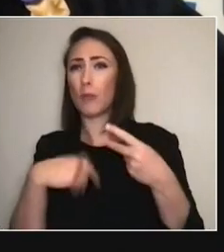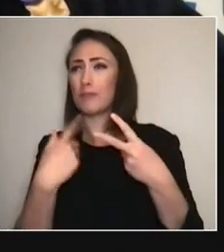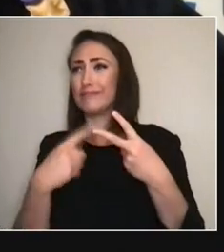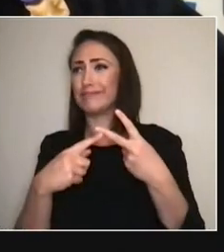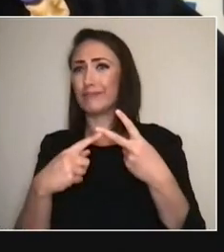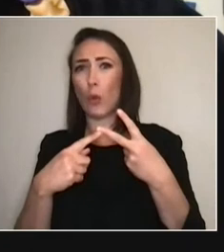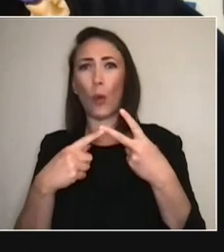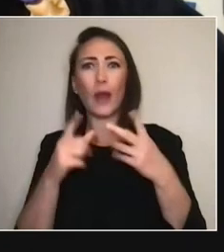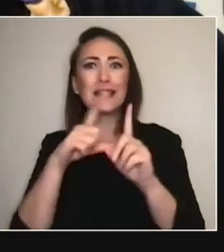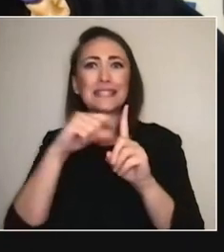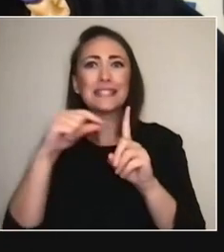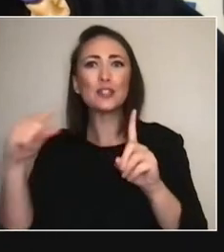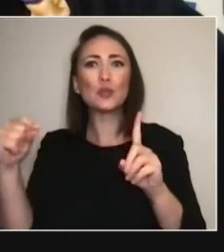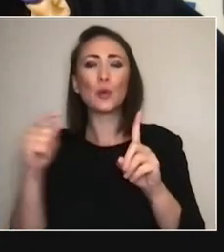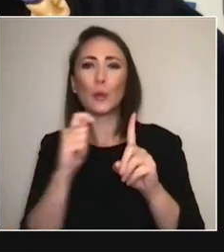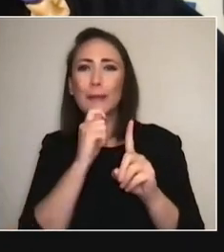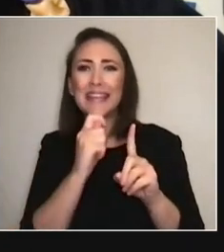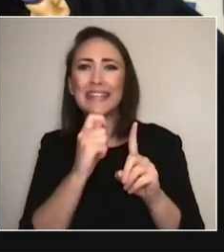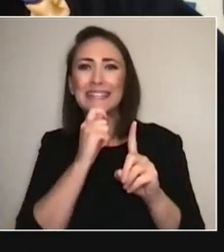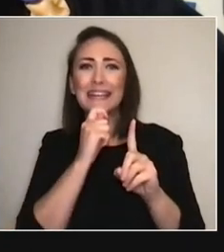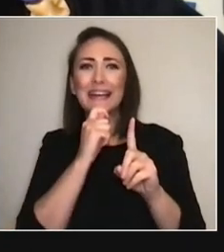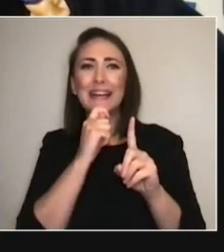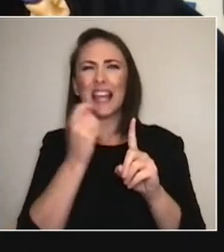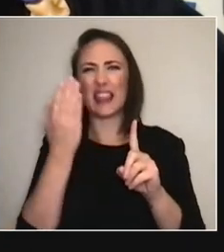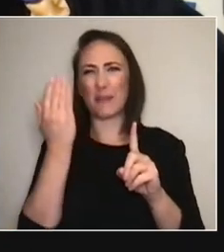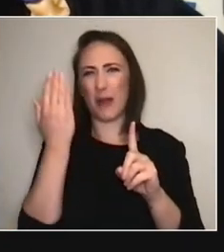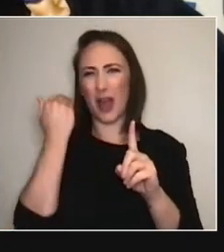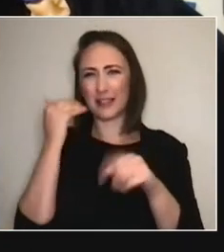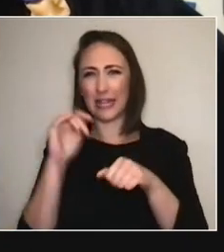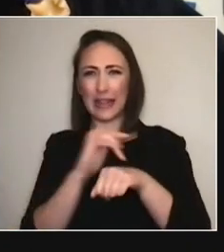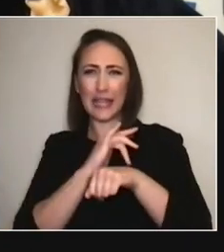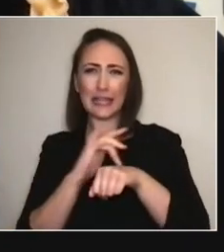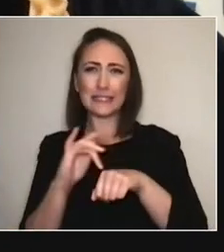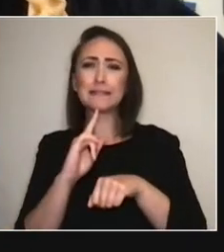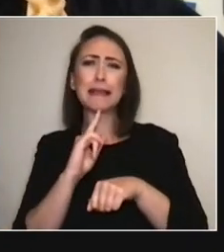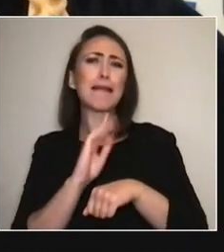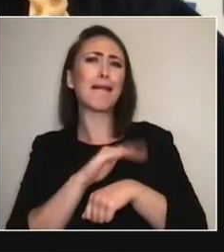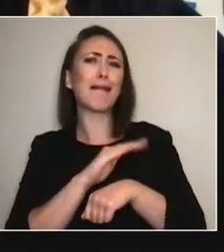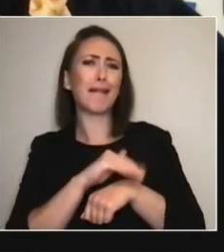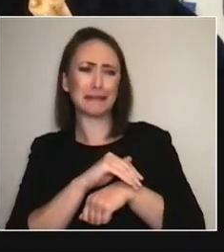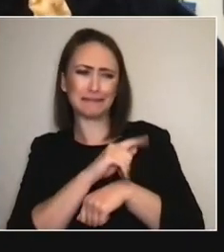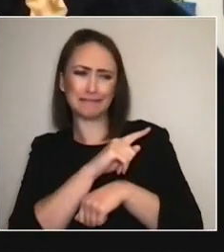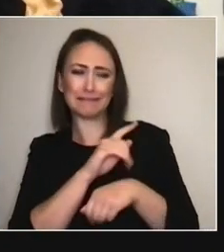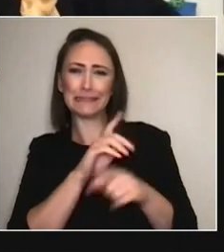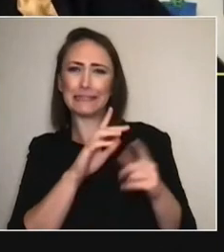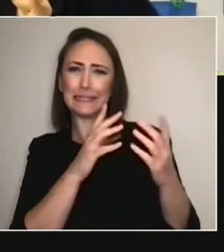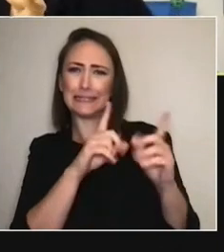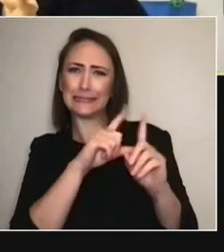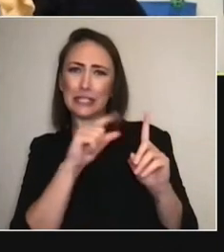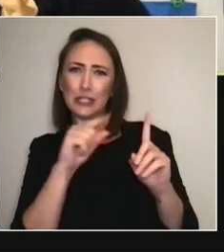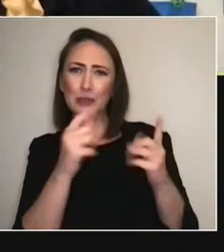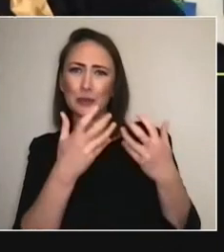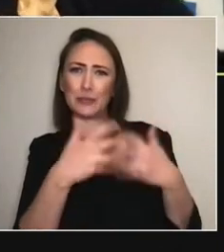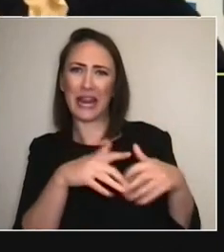perhaps the theatre has been kind of going like, 'Oh, they're our interesting cousins, 'but we don't really hang with them.' (CHUCKLES) Yeah. - And now they're like,